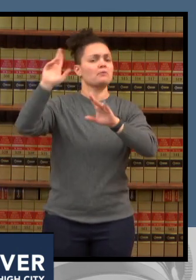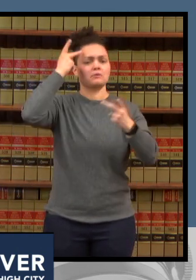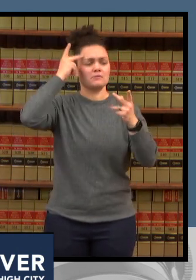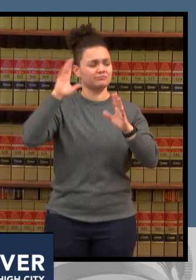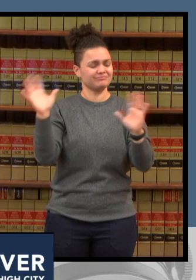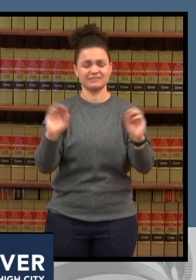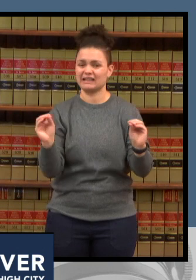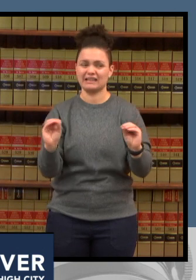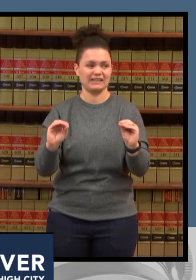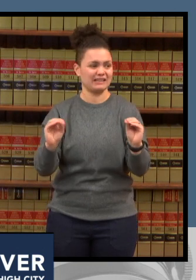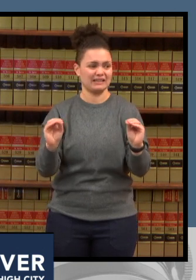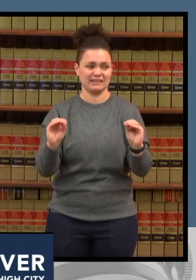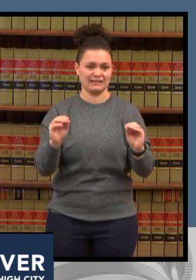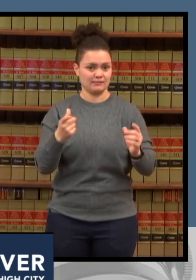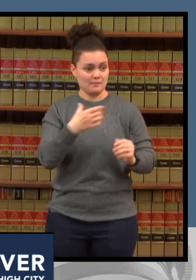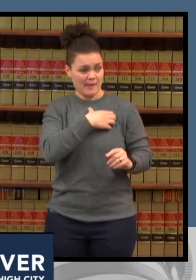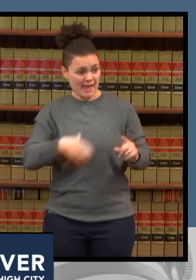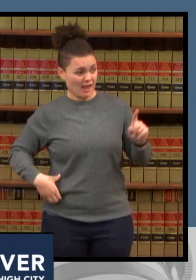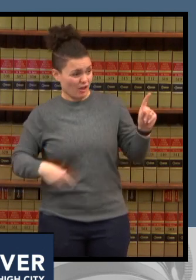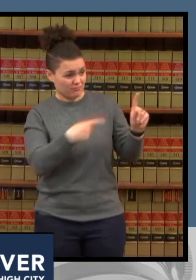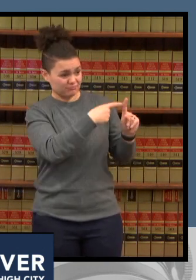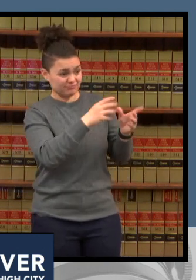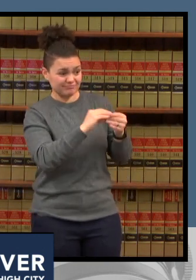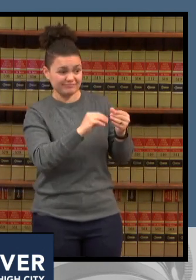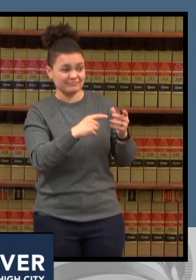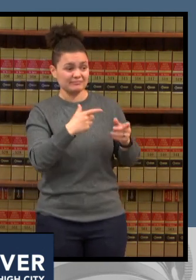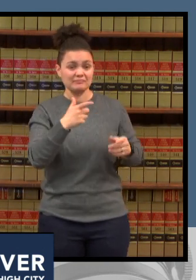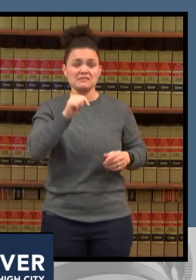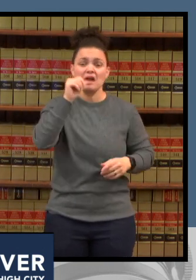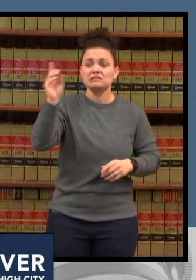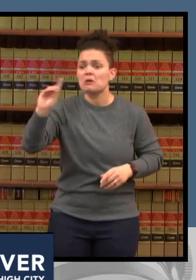we are not making this a political issue because it is not it is science-based